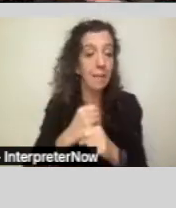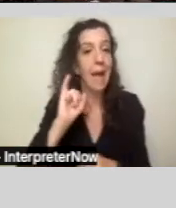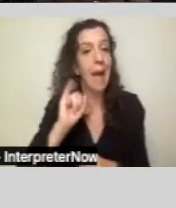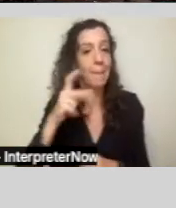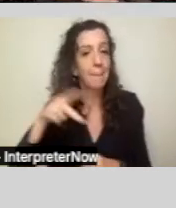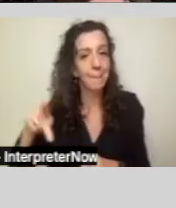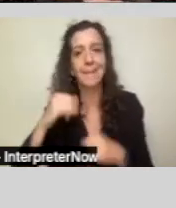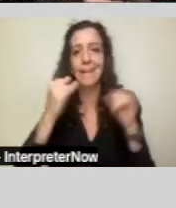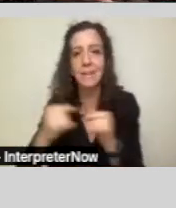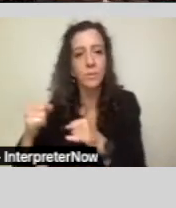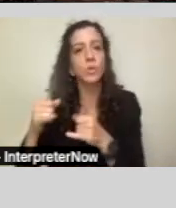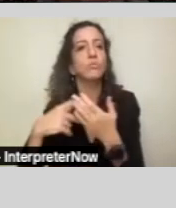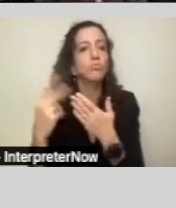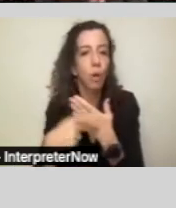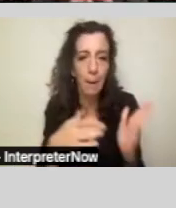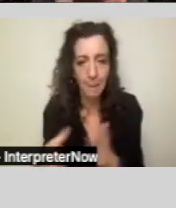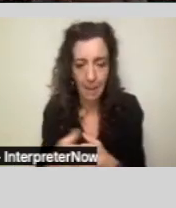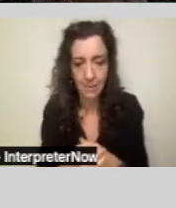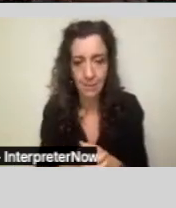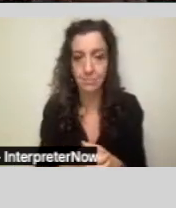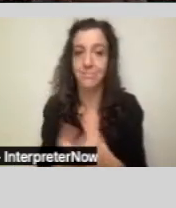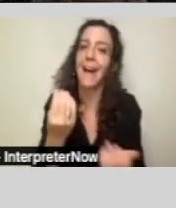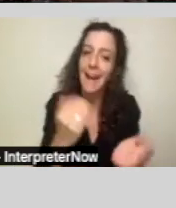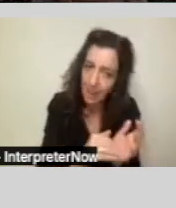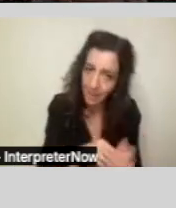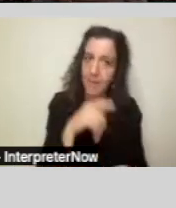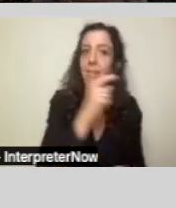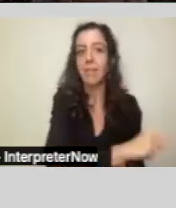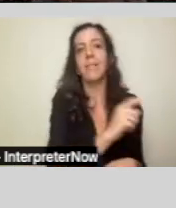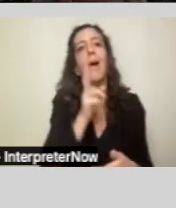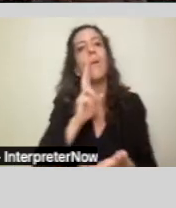And then, again, regional centers contact with vendors or service providers to purchase